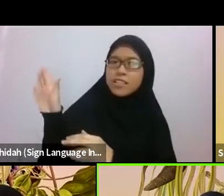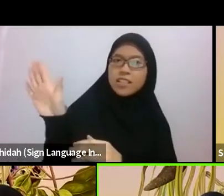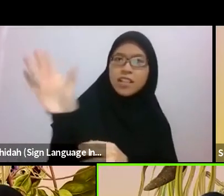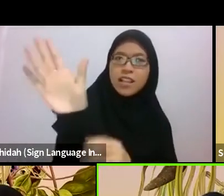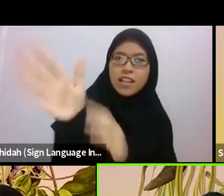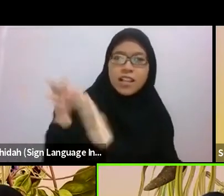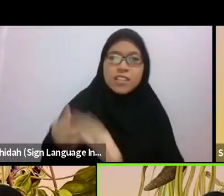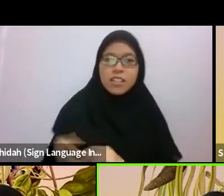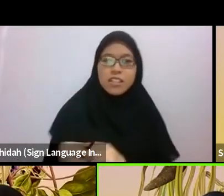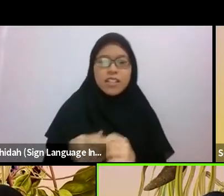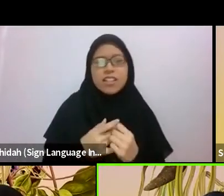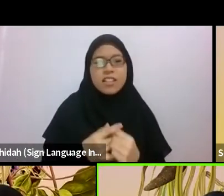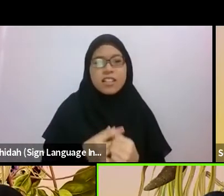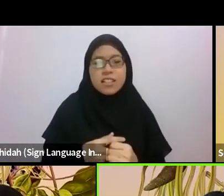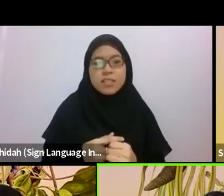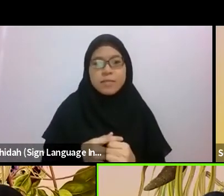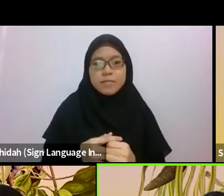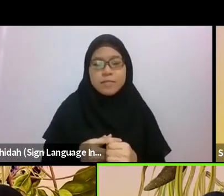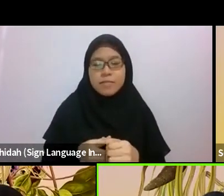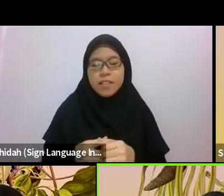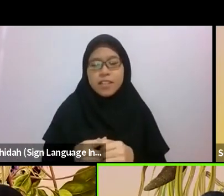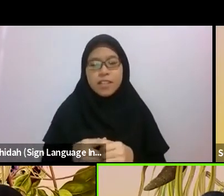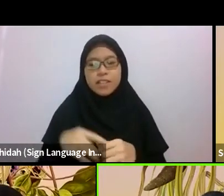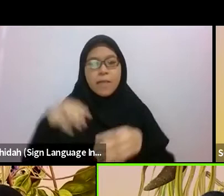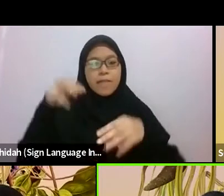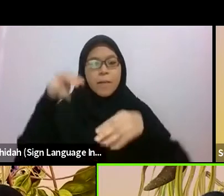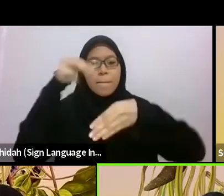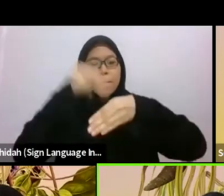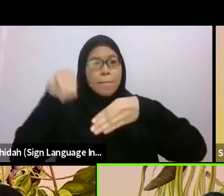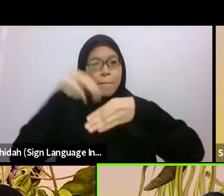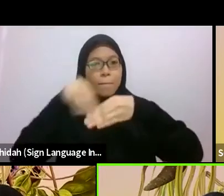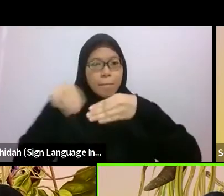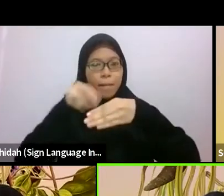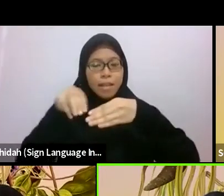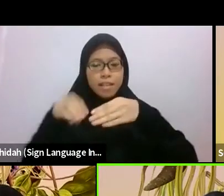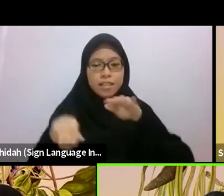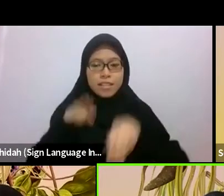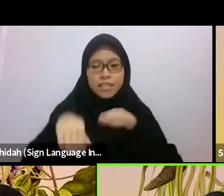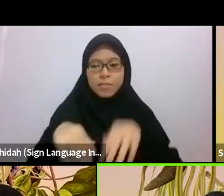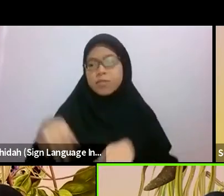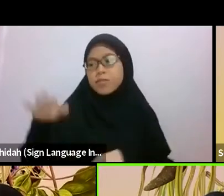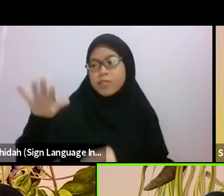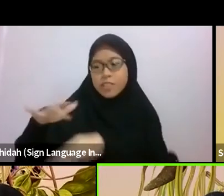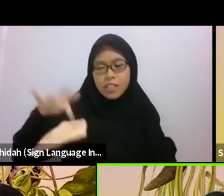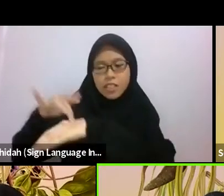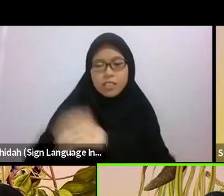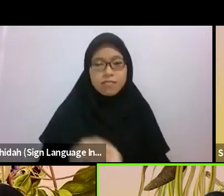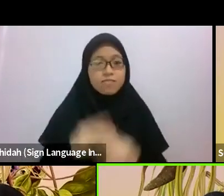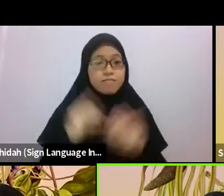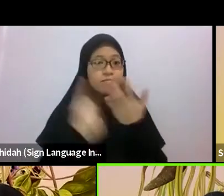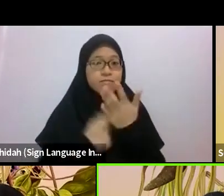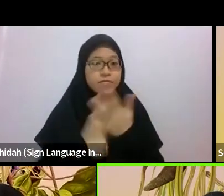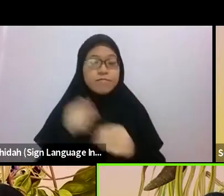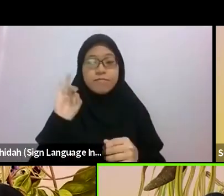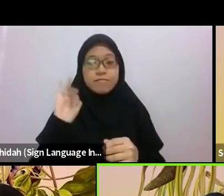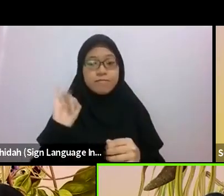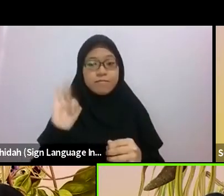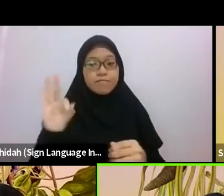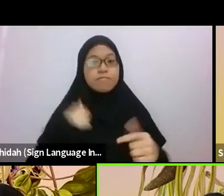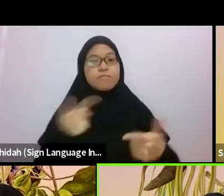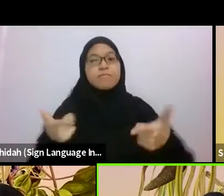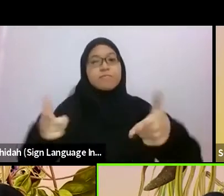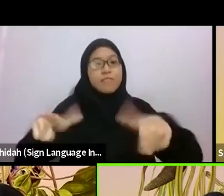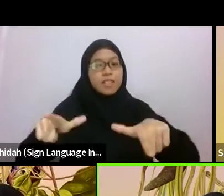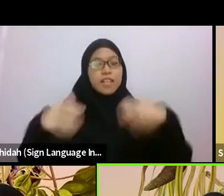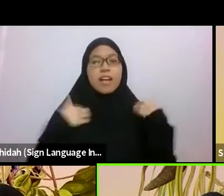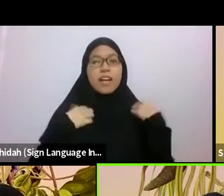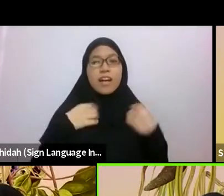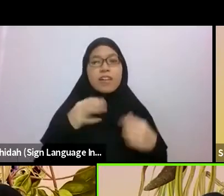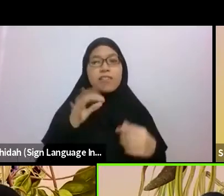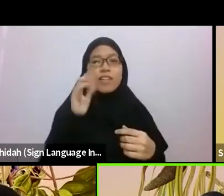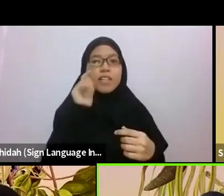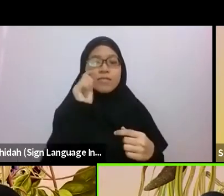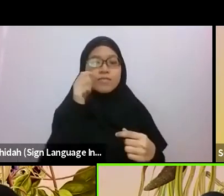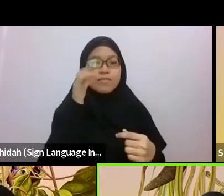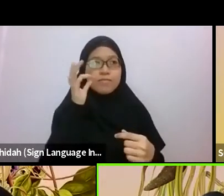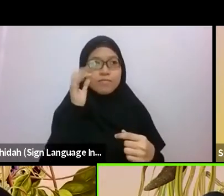Sometimes, if I was lucky, I would be greeted by a tiger moth resting on the wall, but if not, I would skip down the three floors of stairs,